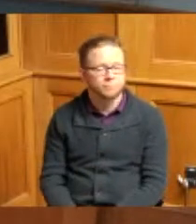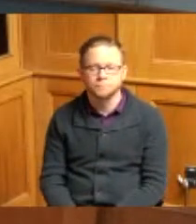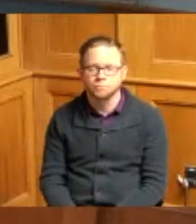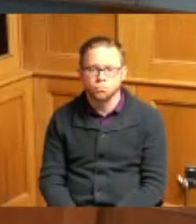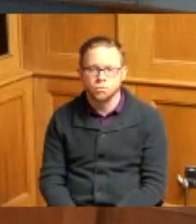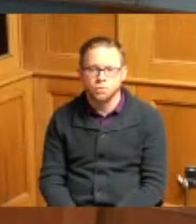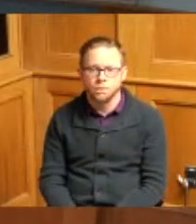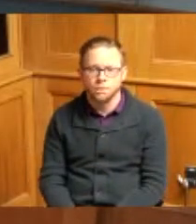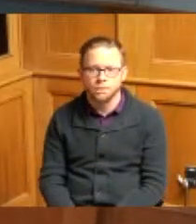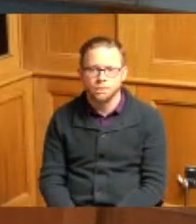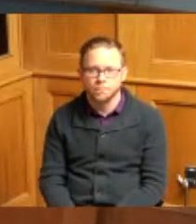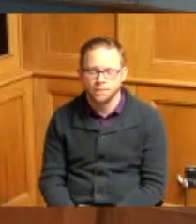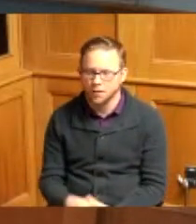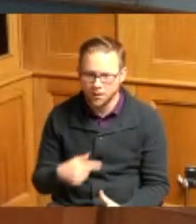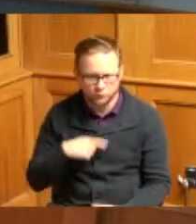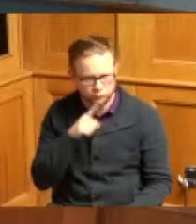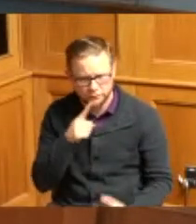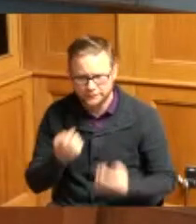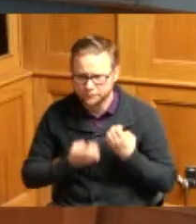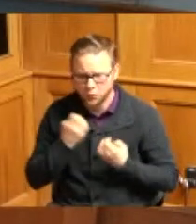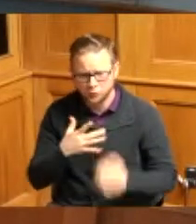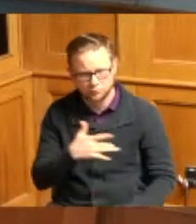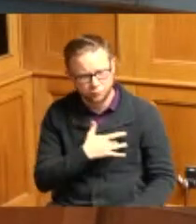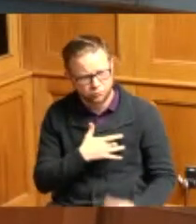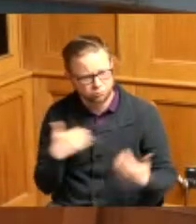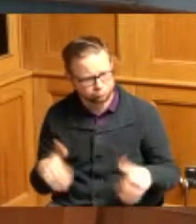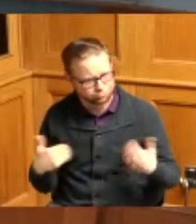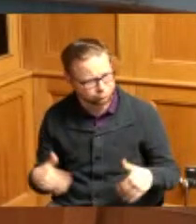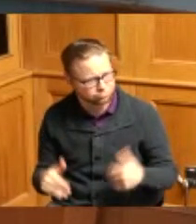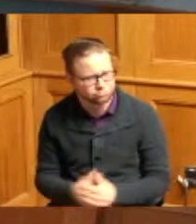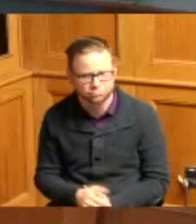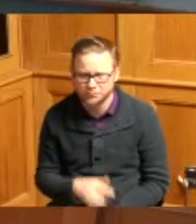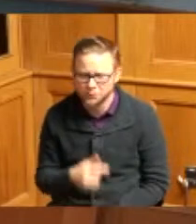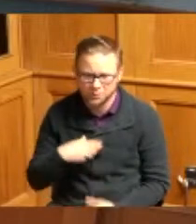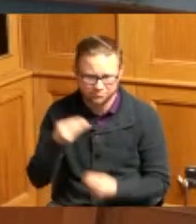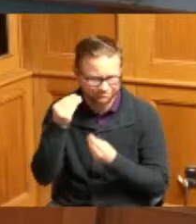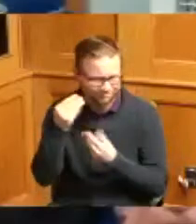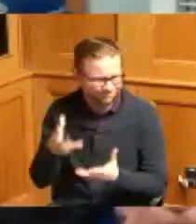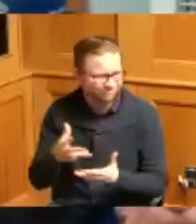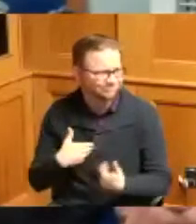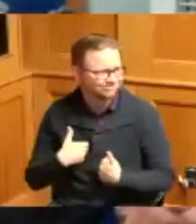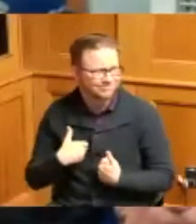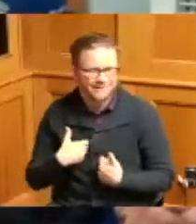I'm extremely emotional right now I just want to say thank you all for you know allowing me